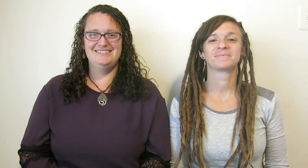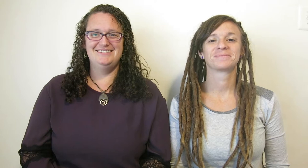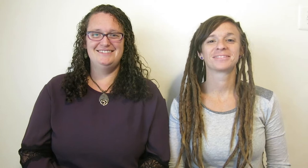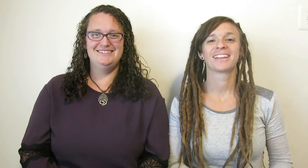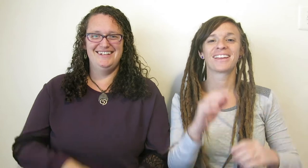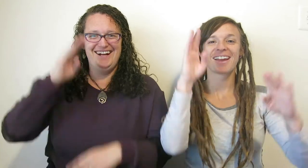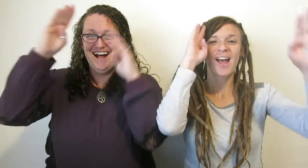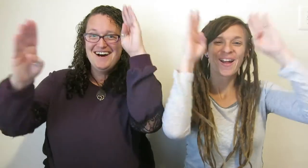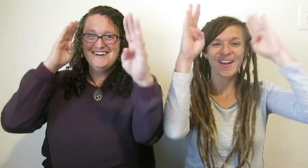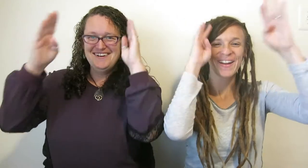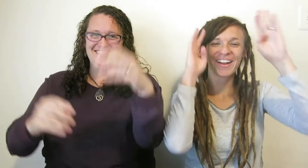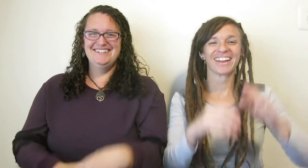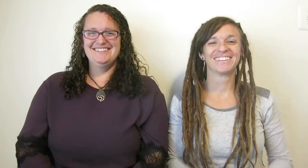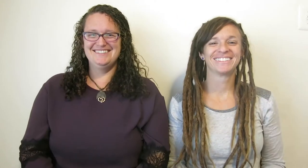Hello, Hello!